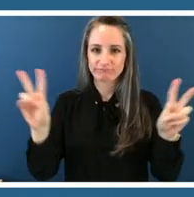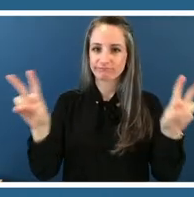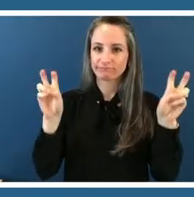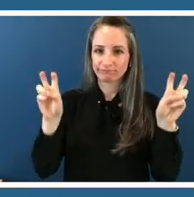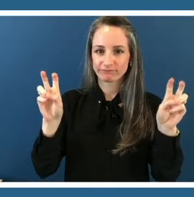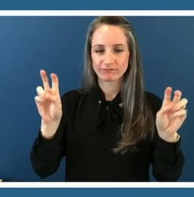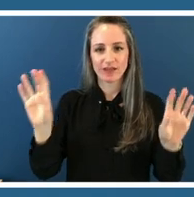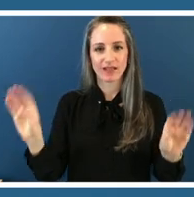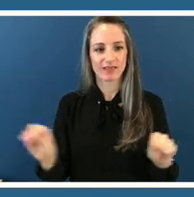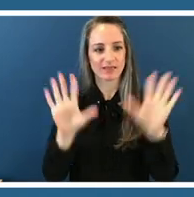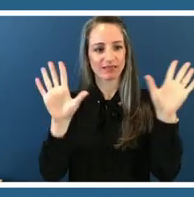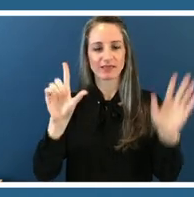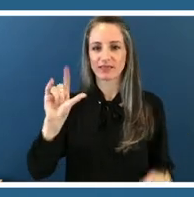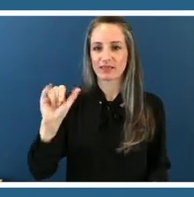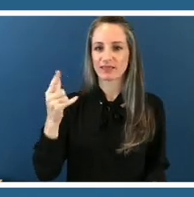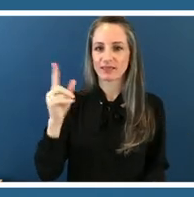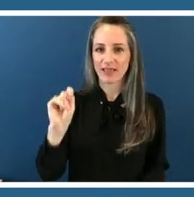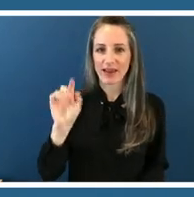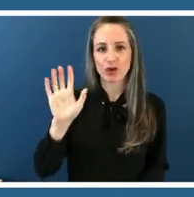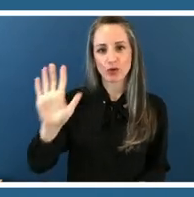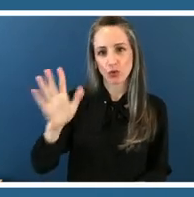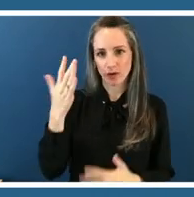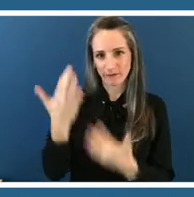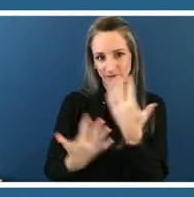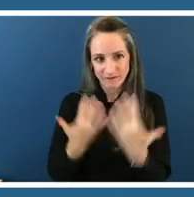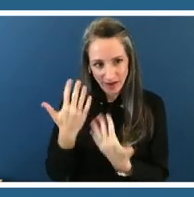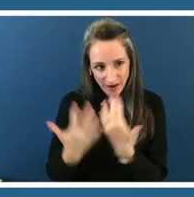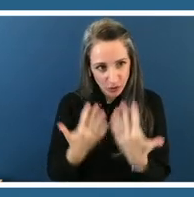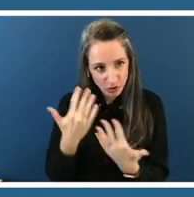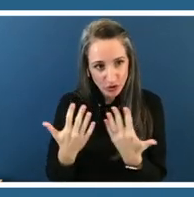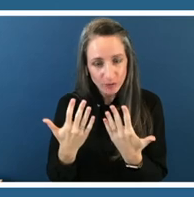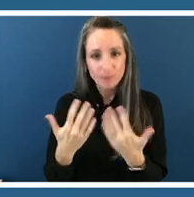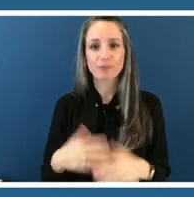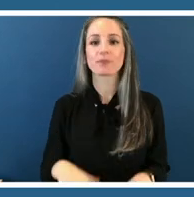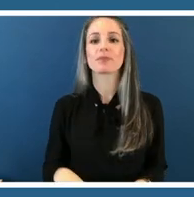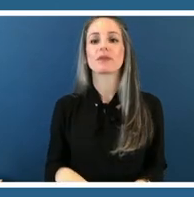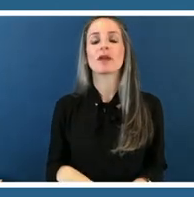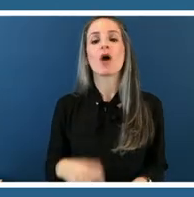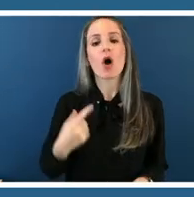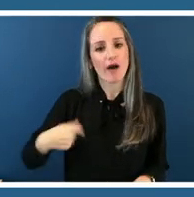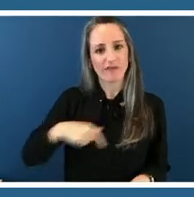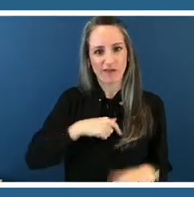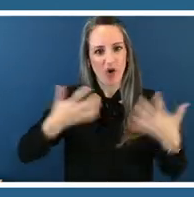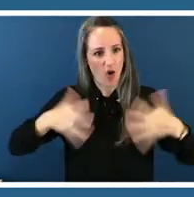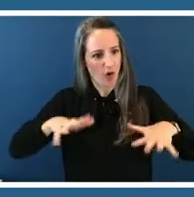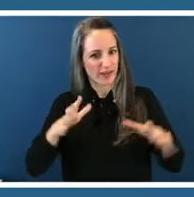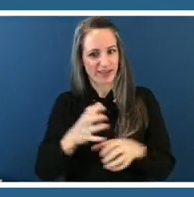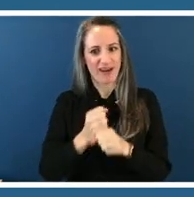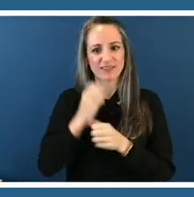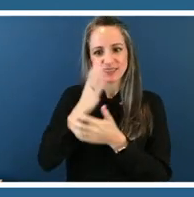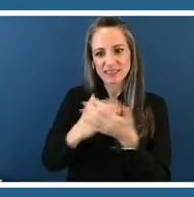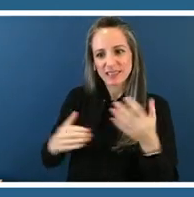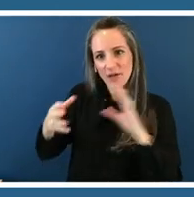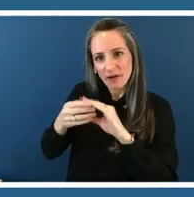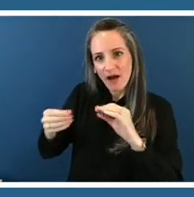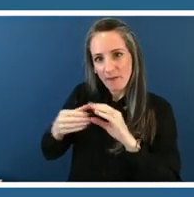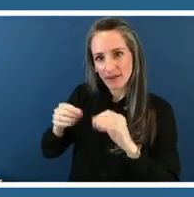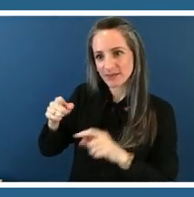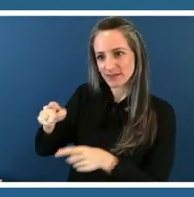art as a platform for teen voices i've already gotten some comments in the chat